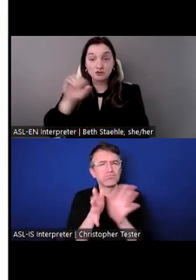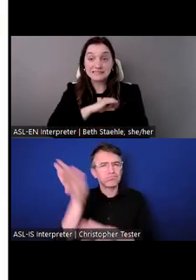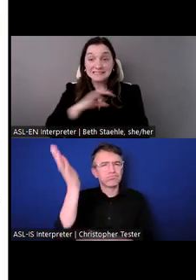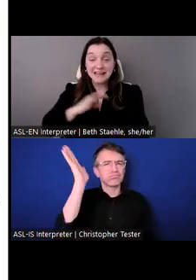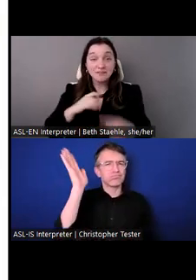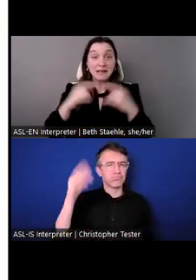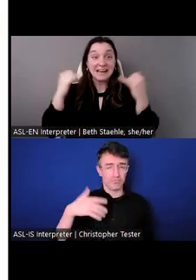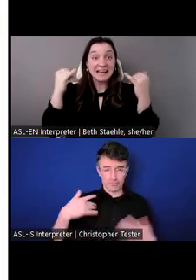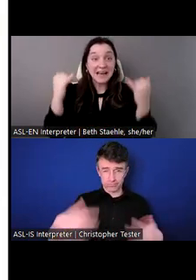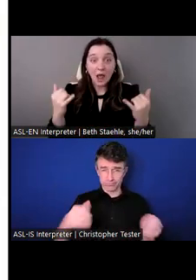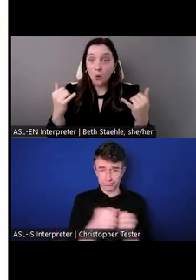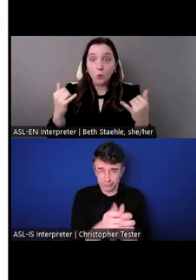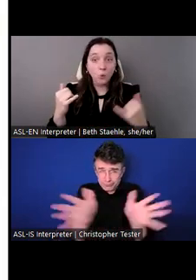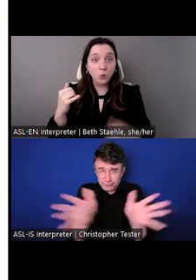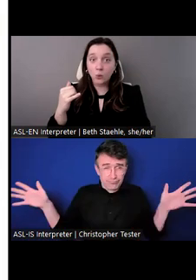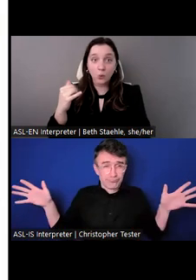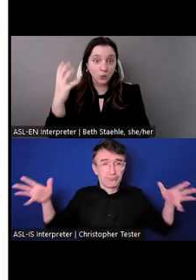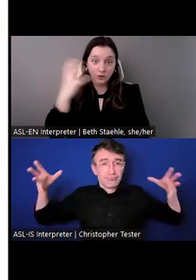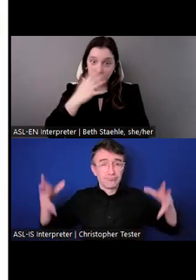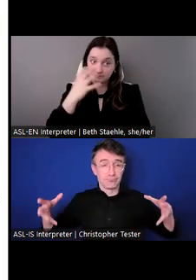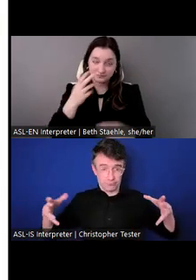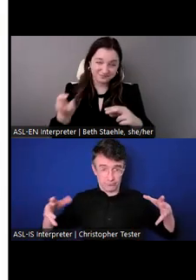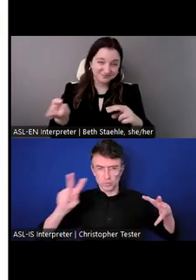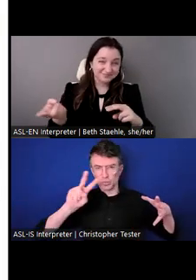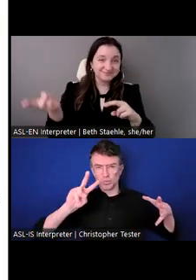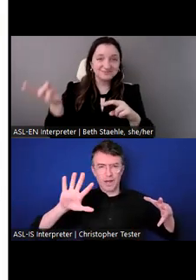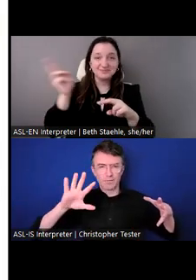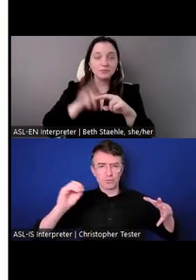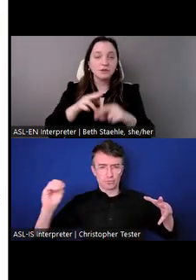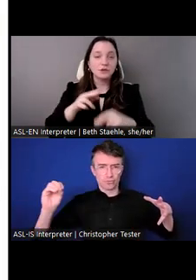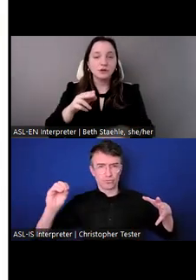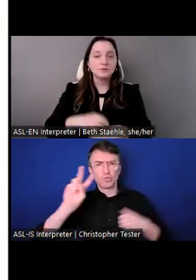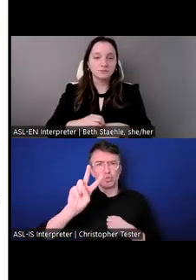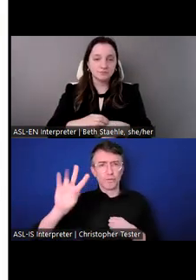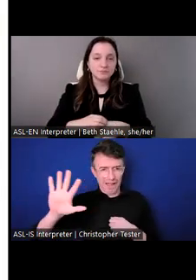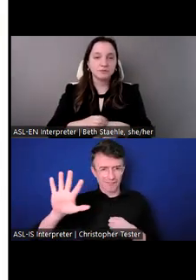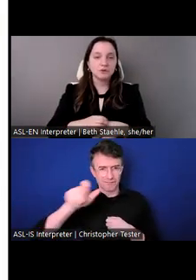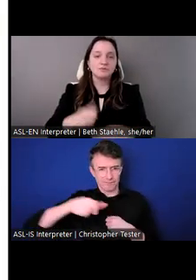It tells you how much we've been growing in the last few years. We're in more than 60 countries.